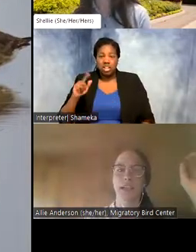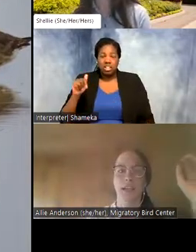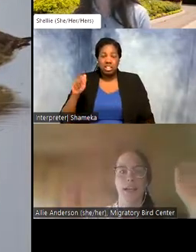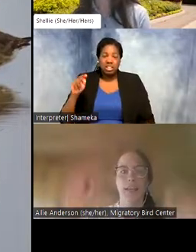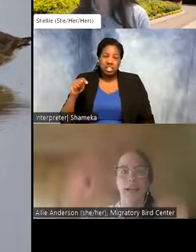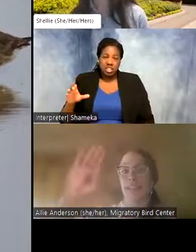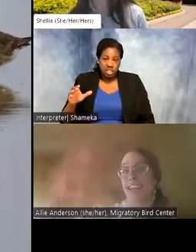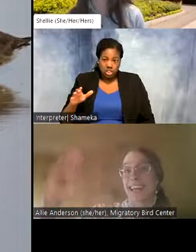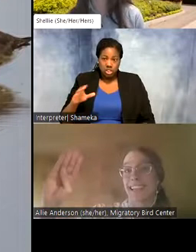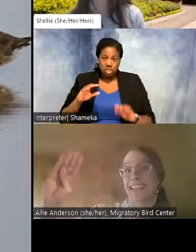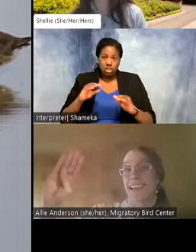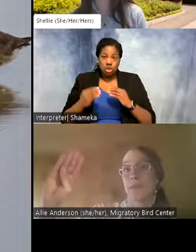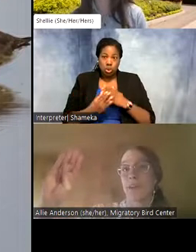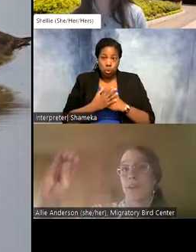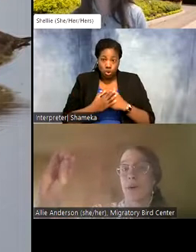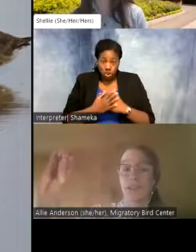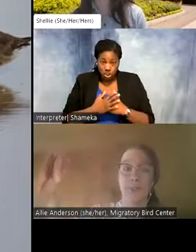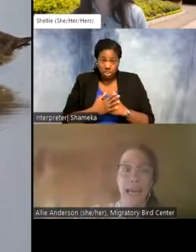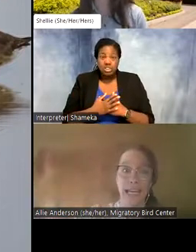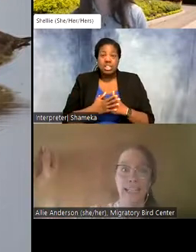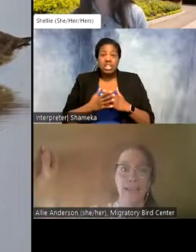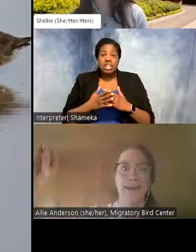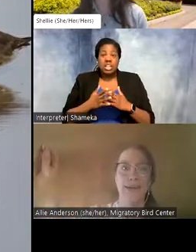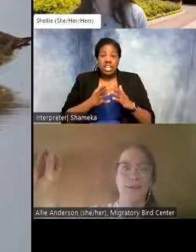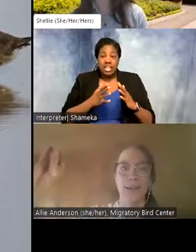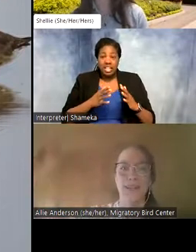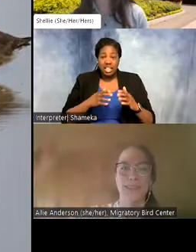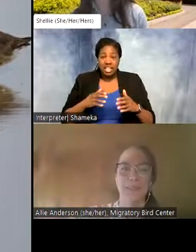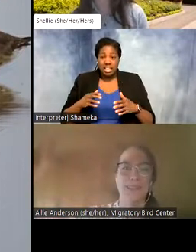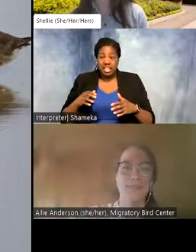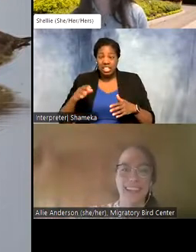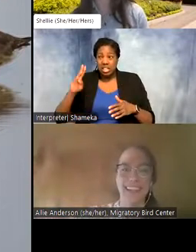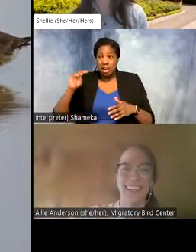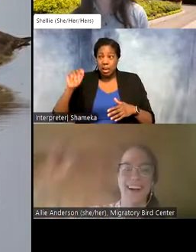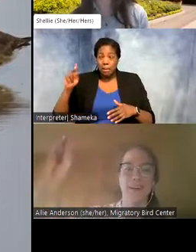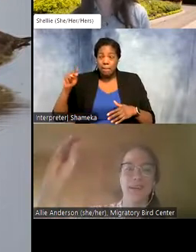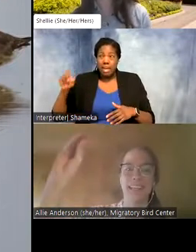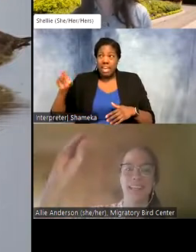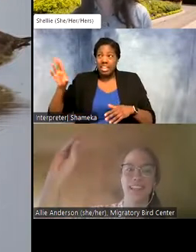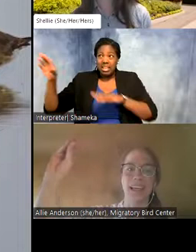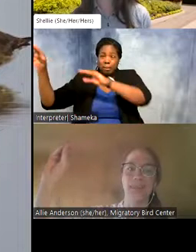It left land around the coast of Maine, so I don't know if anyone's up in Maine. But it left land